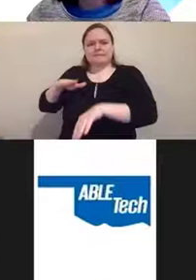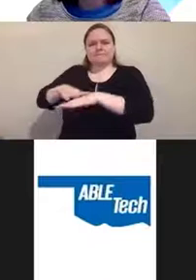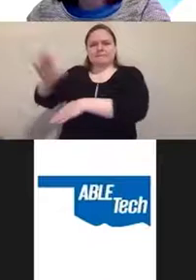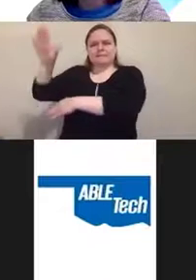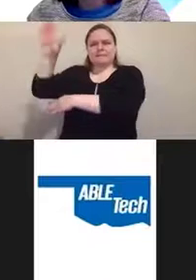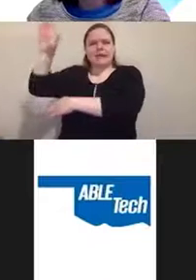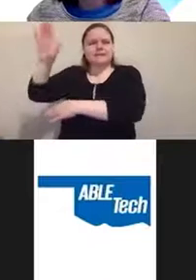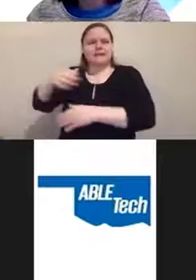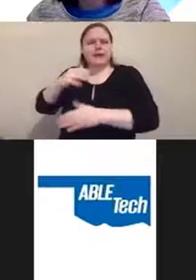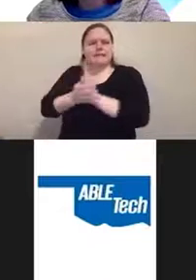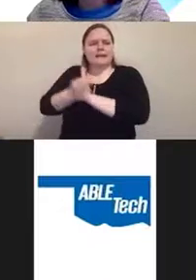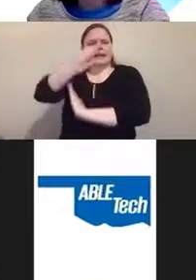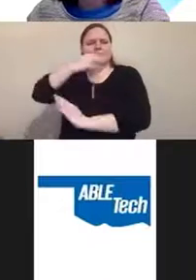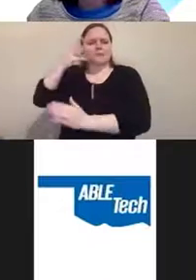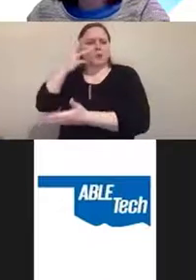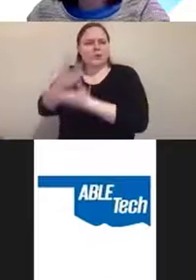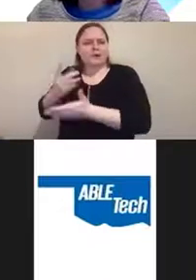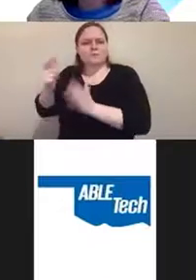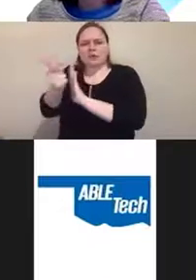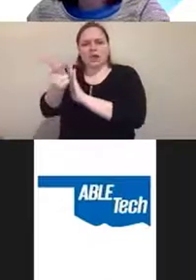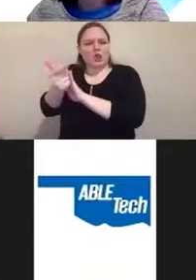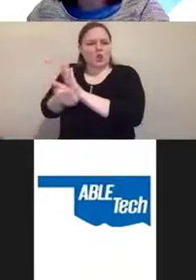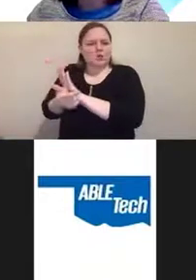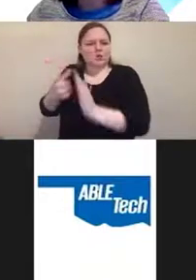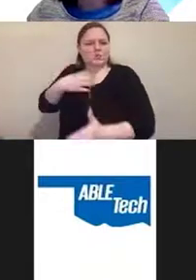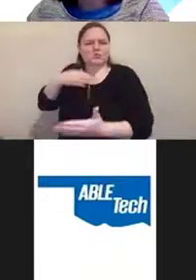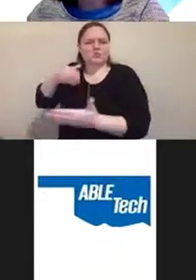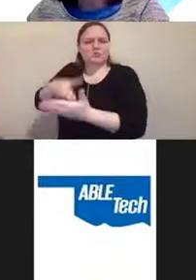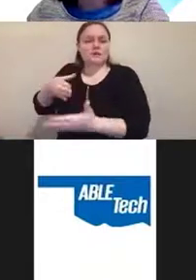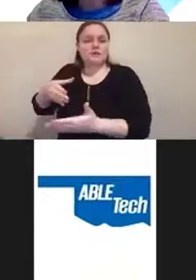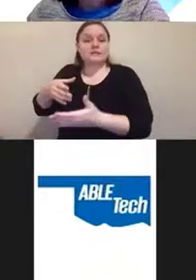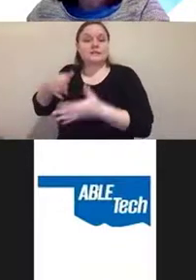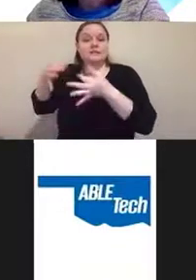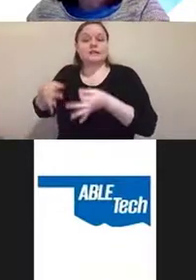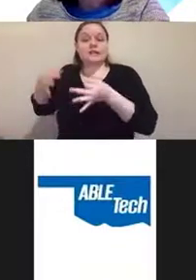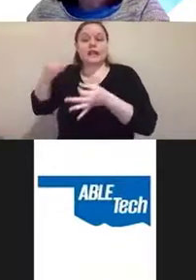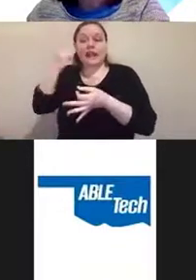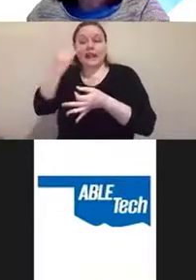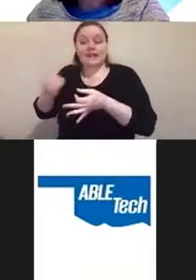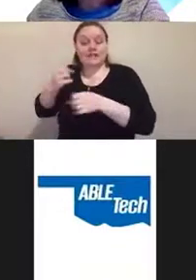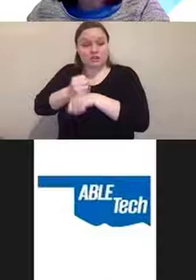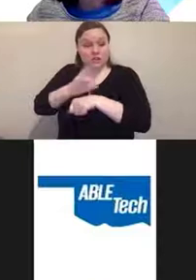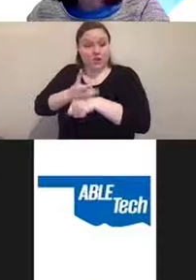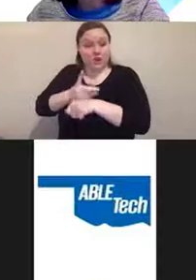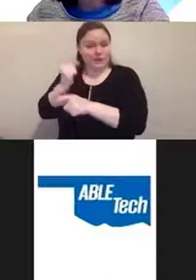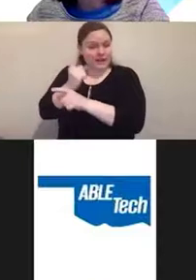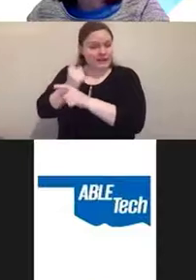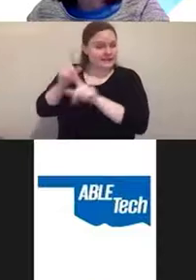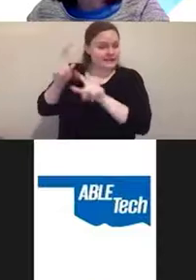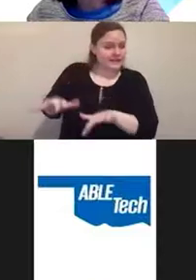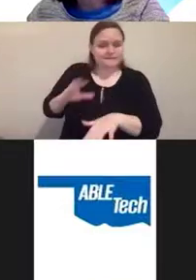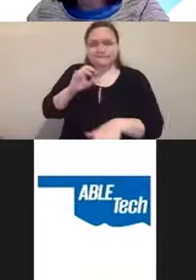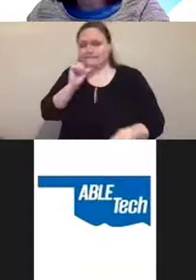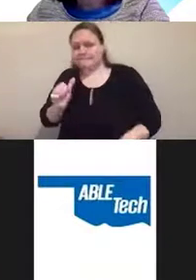involved whether or not some software had been adequately tested. And I realized that tech people don't understand law,